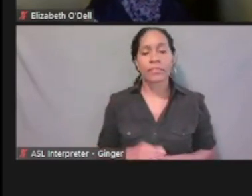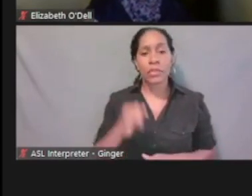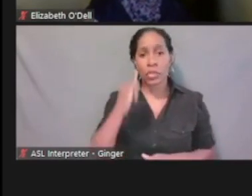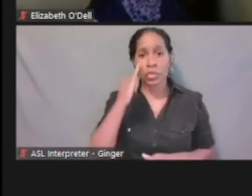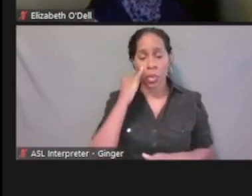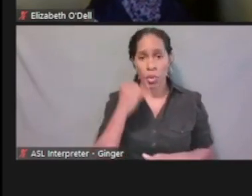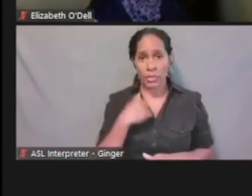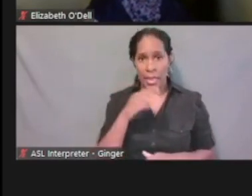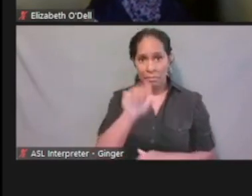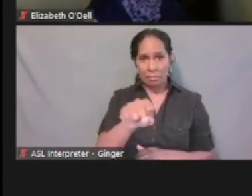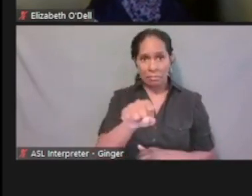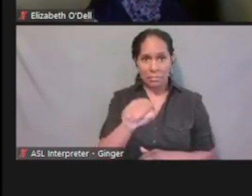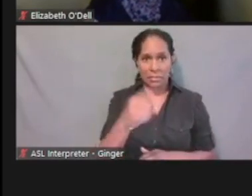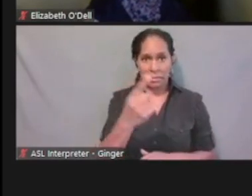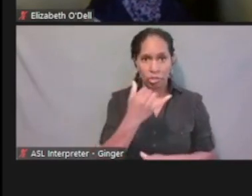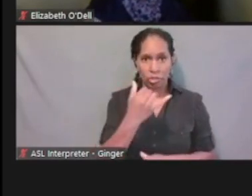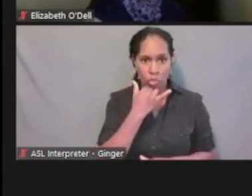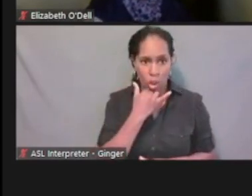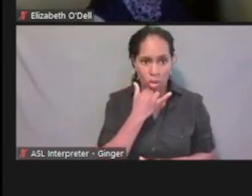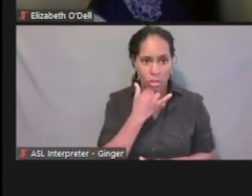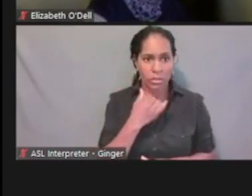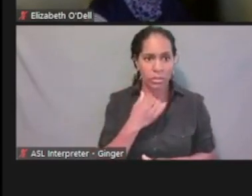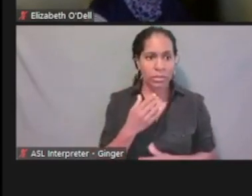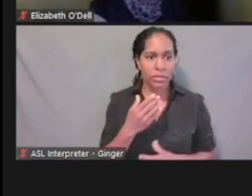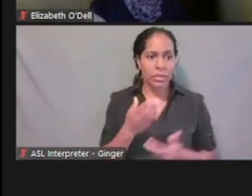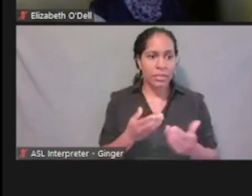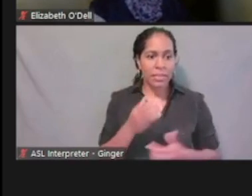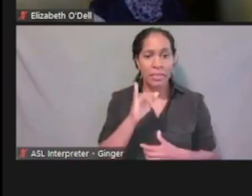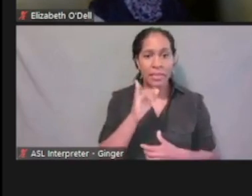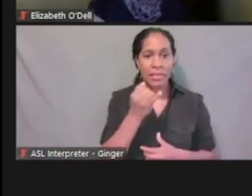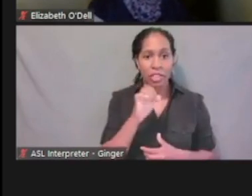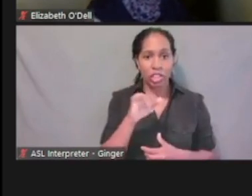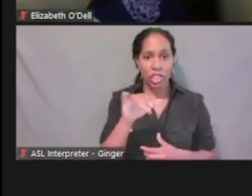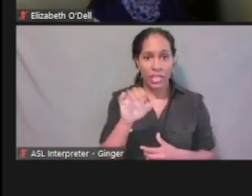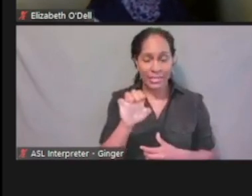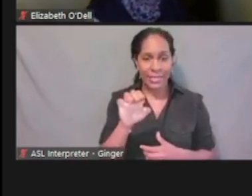Oh let's say, Jessie, oh his date of birth, I have that wrong. I can hit, Change.